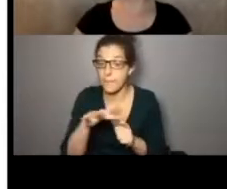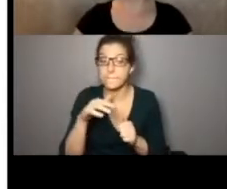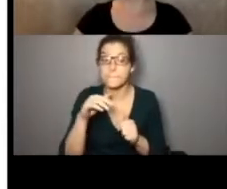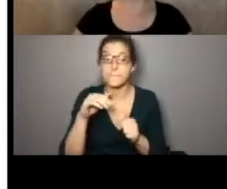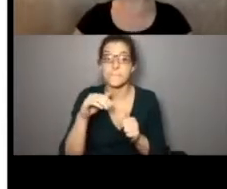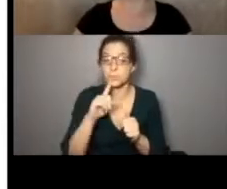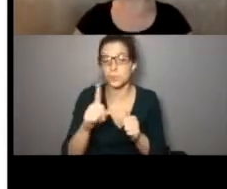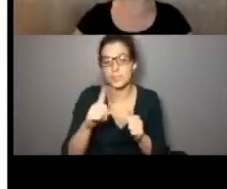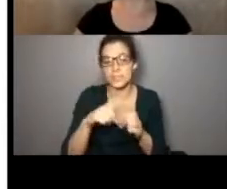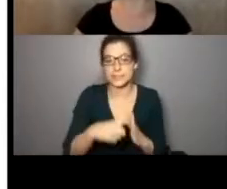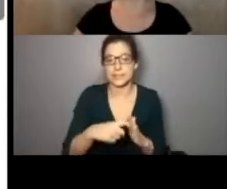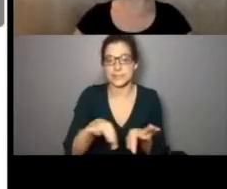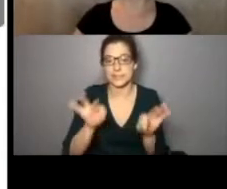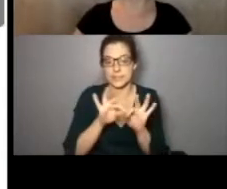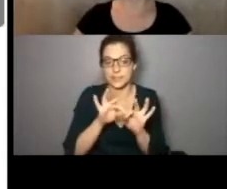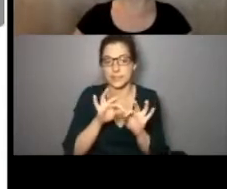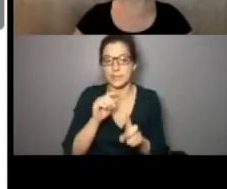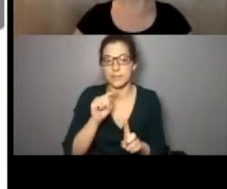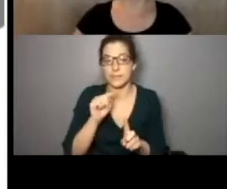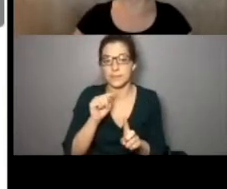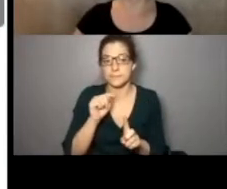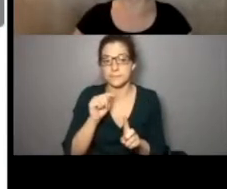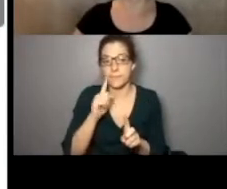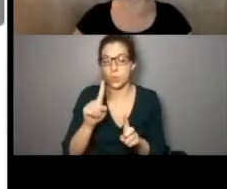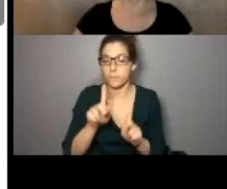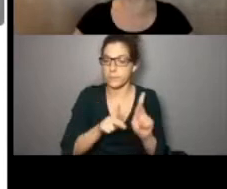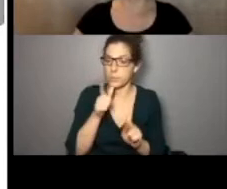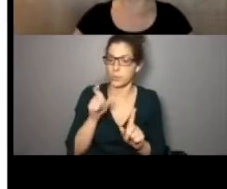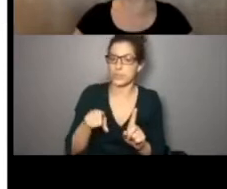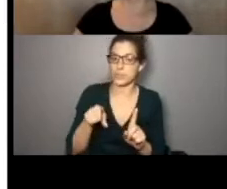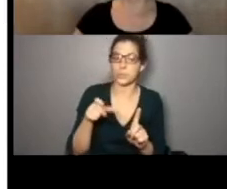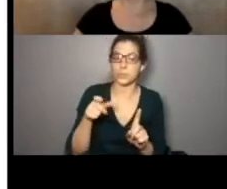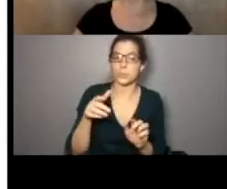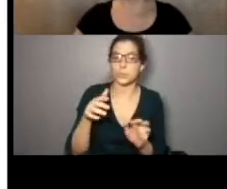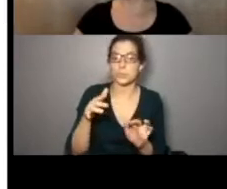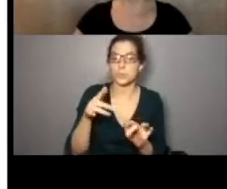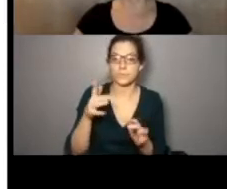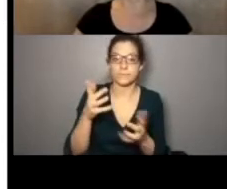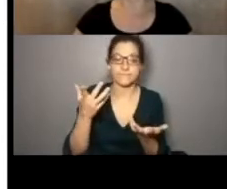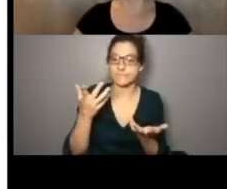is really key for folks who need to, say, get an at-